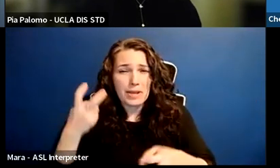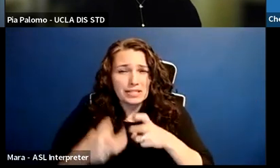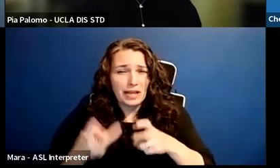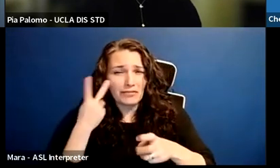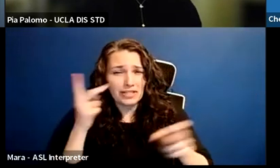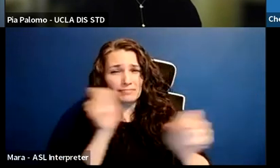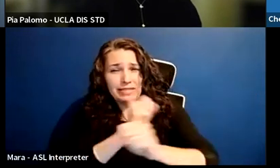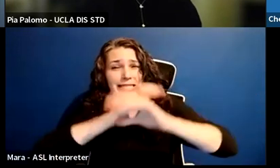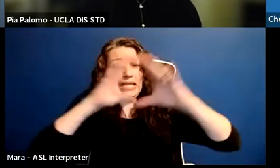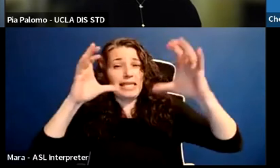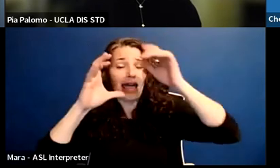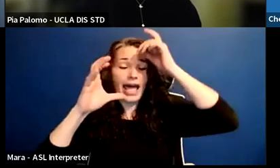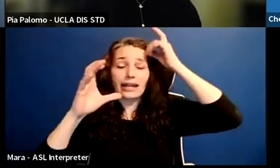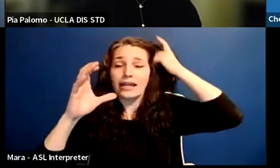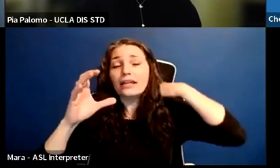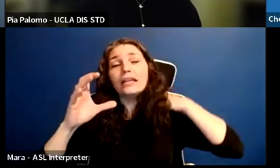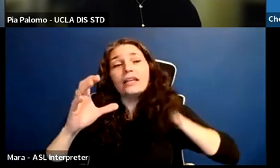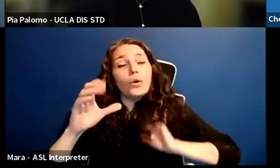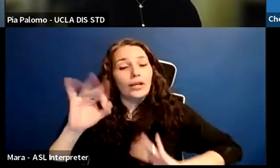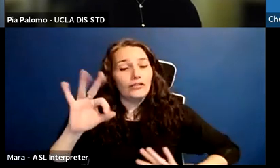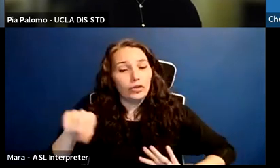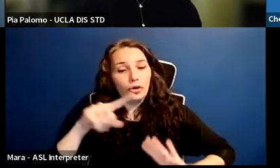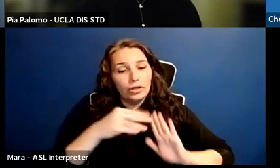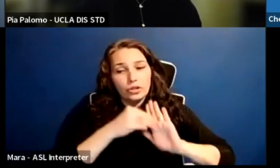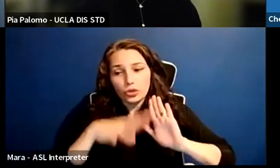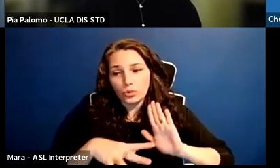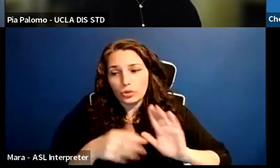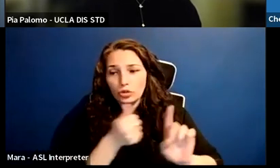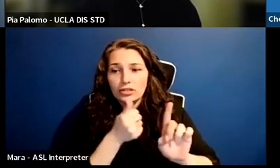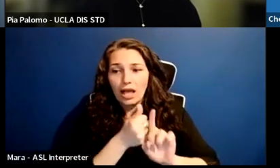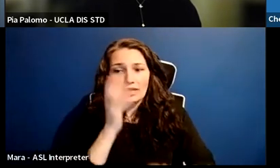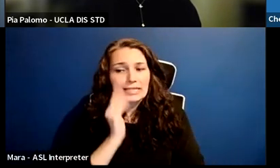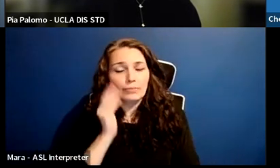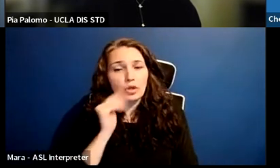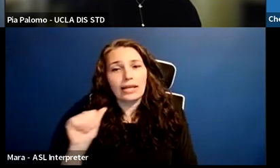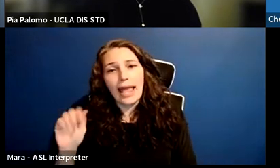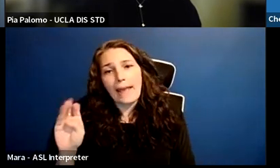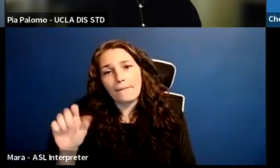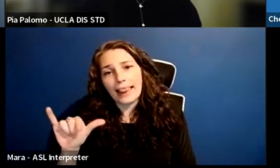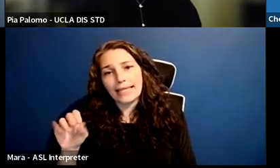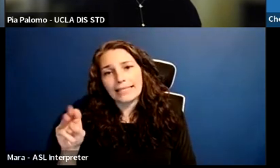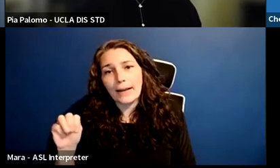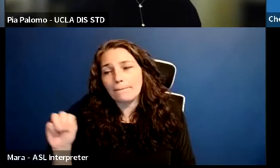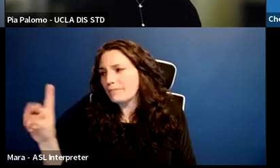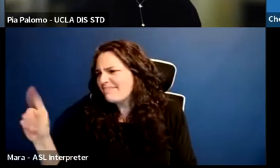or you're a lecturer, and you're experiencing ableism, but I would say we all have to find reasons to hope.